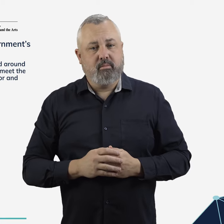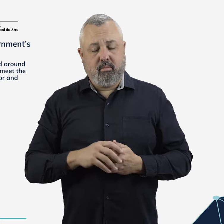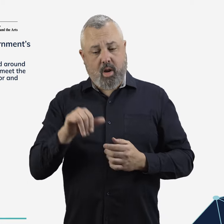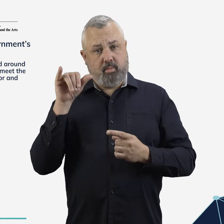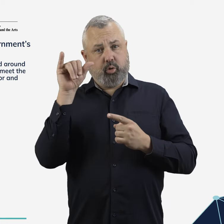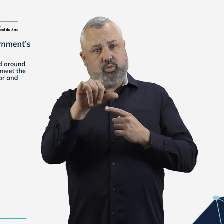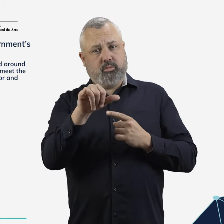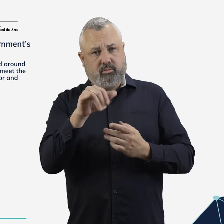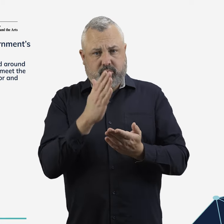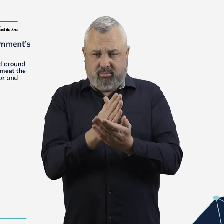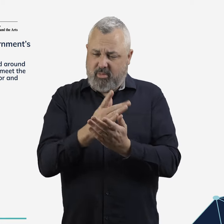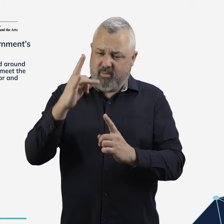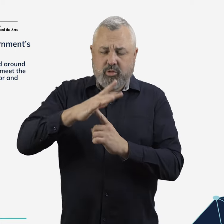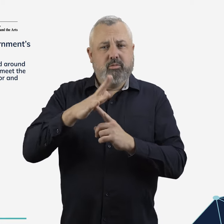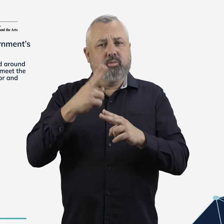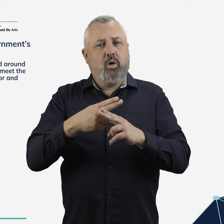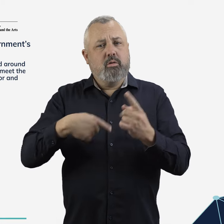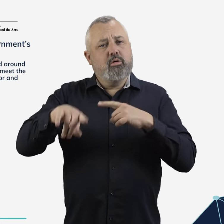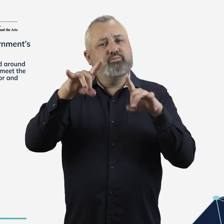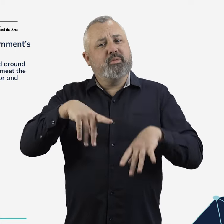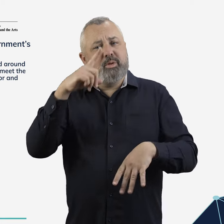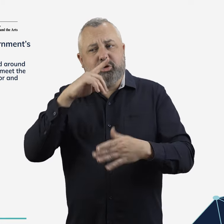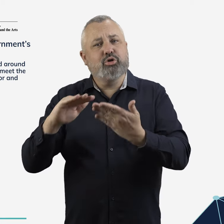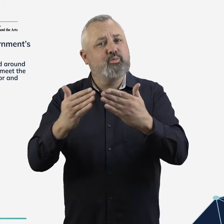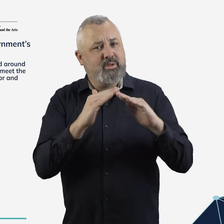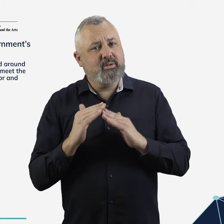Airports are critical national infrastructure that must be developed in the interests of all Australians.